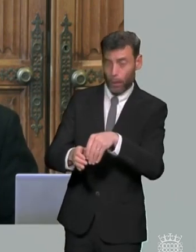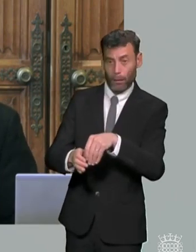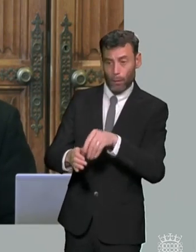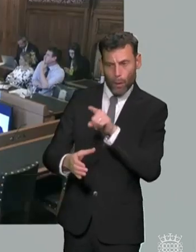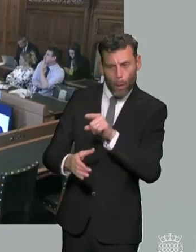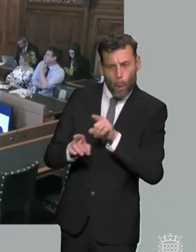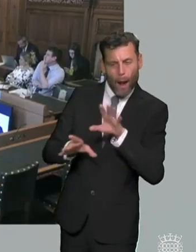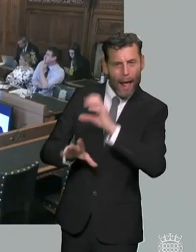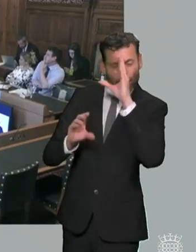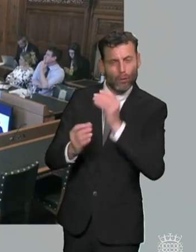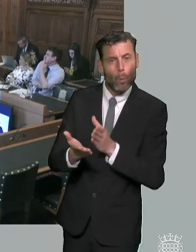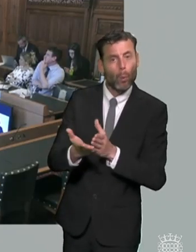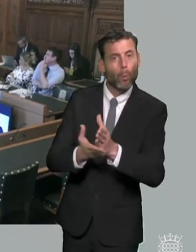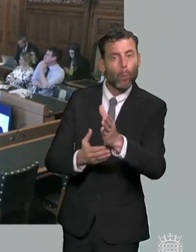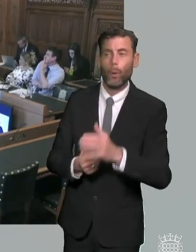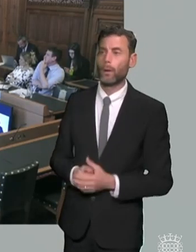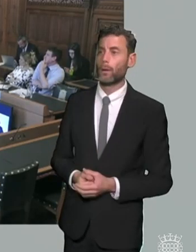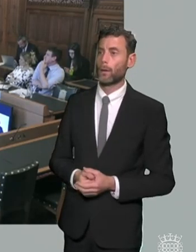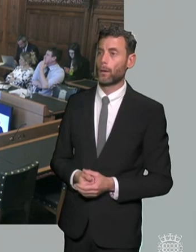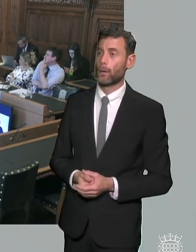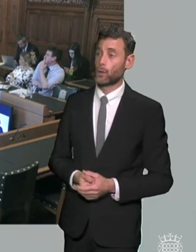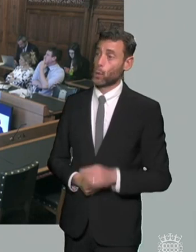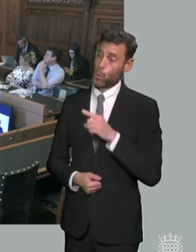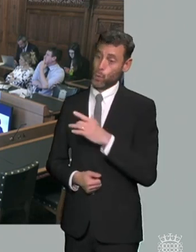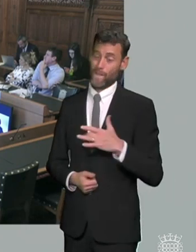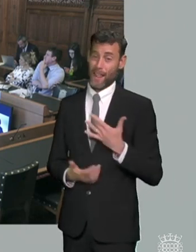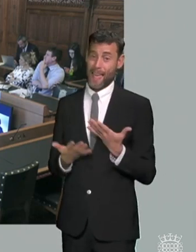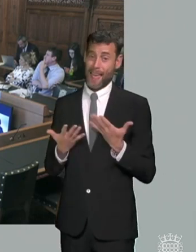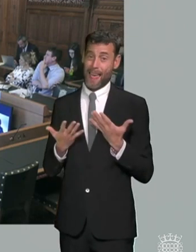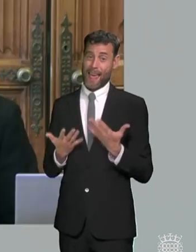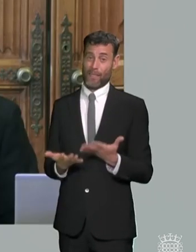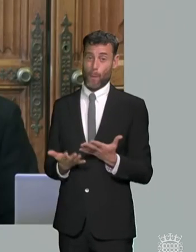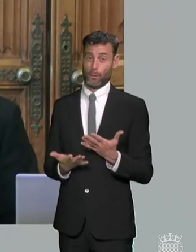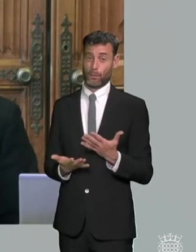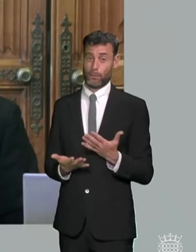are you saying that this is uh in essence words and it's not happening in practice